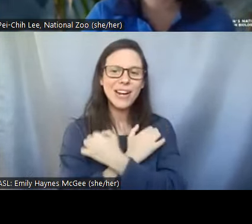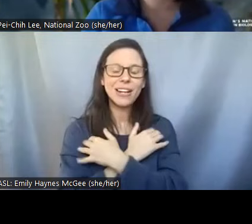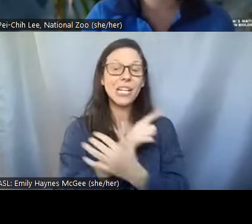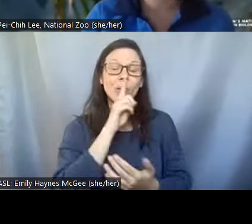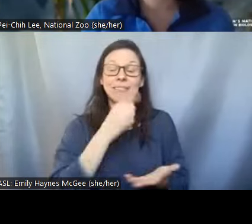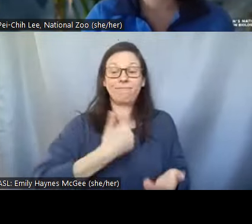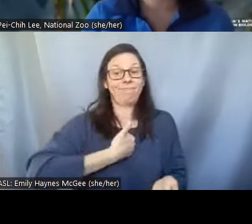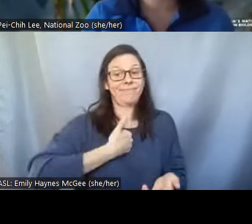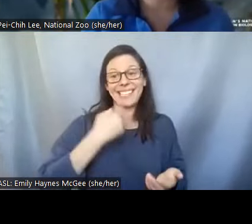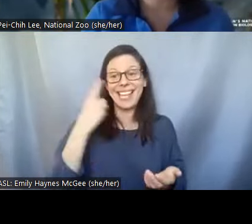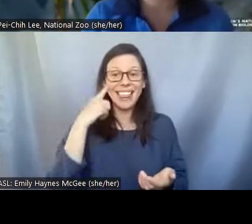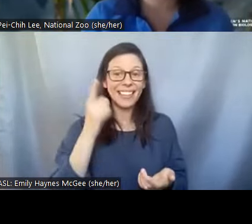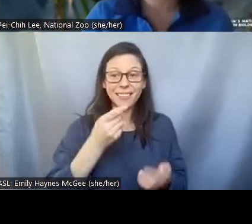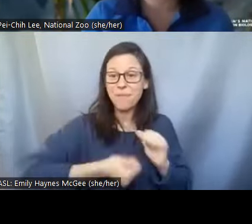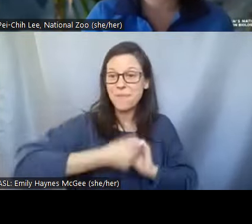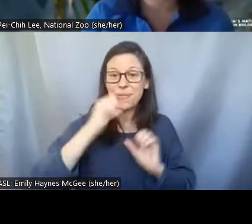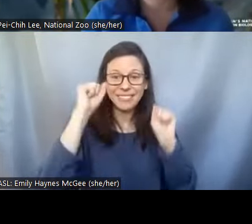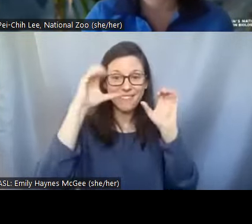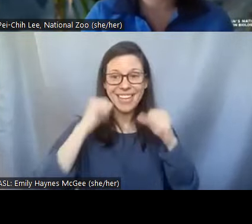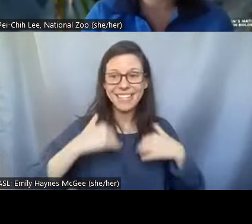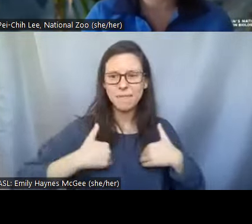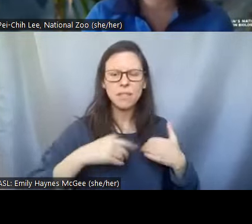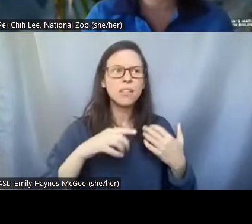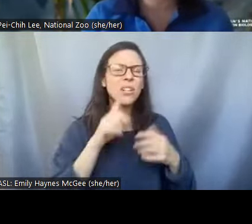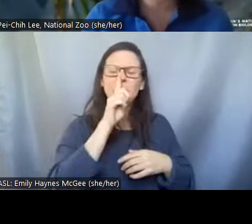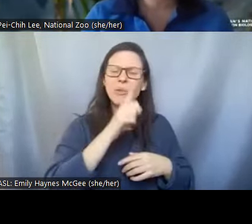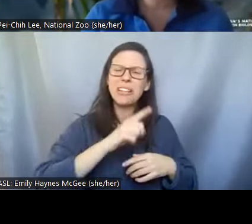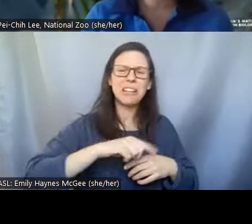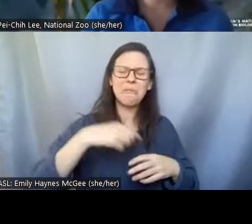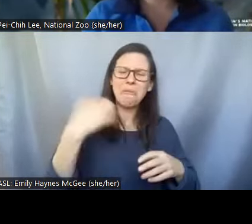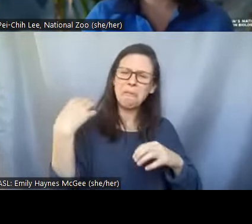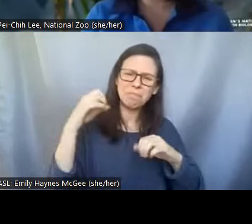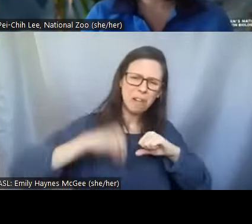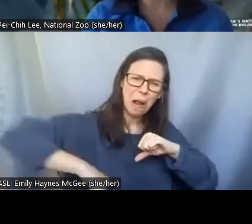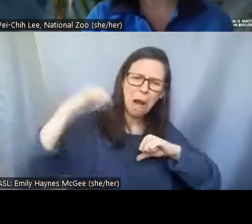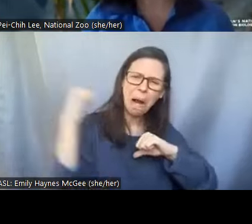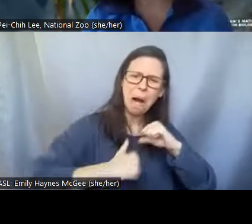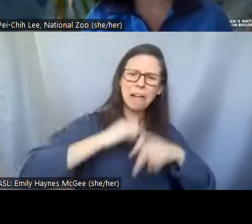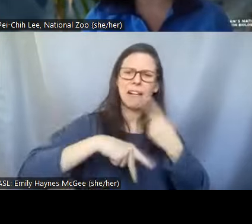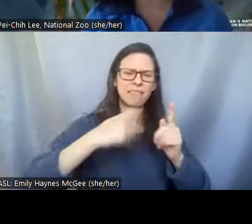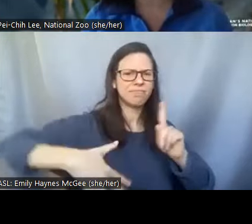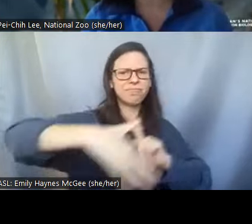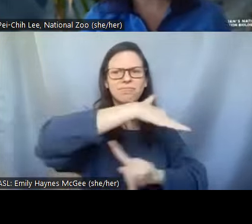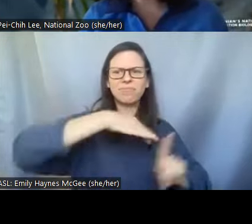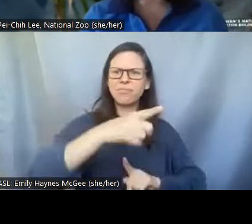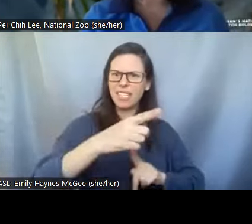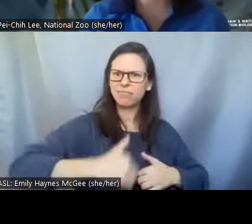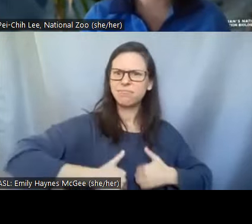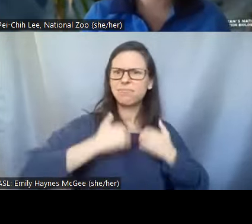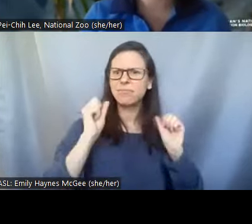it can survive all kind of really extremely harsh environments, including dry conditions.